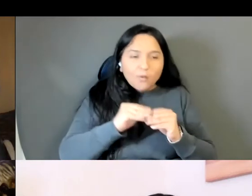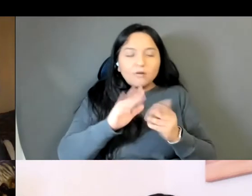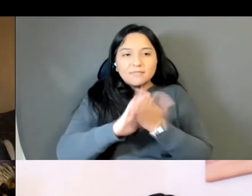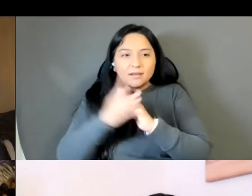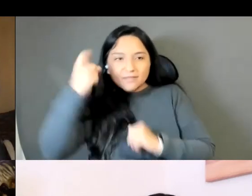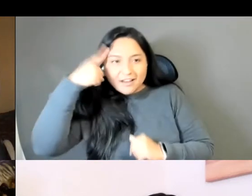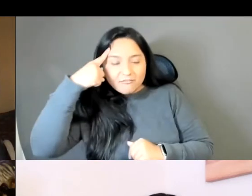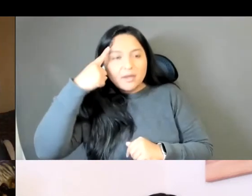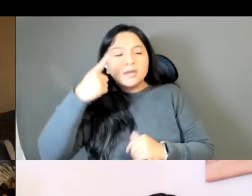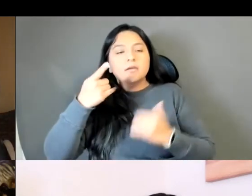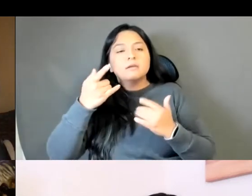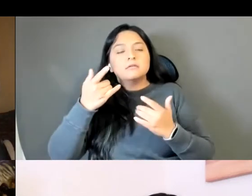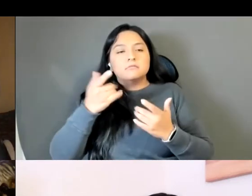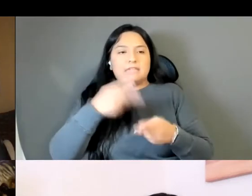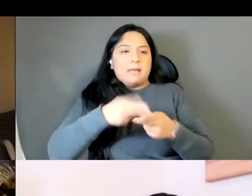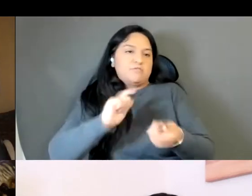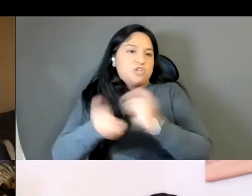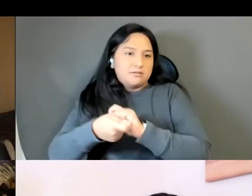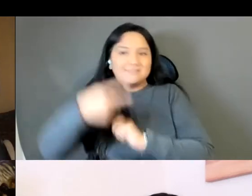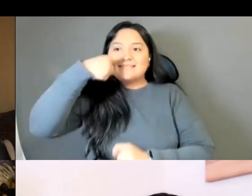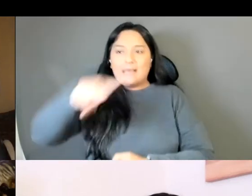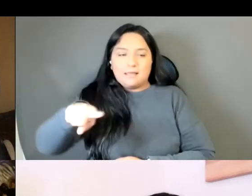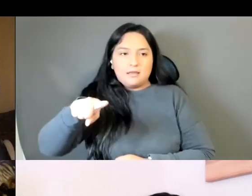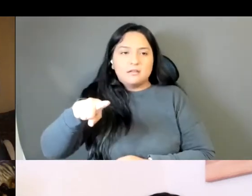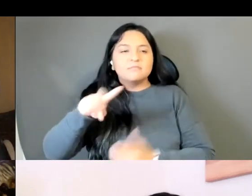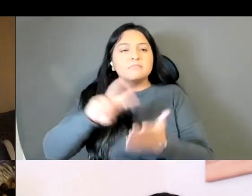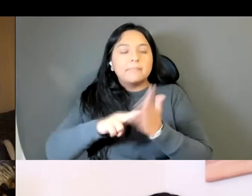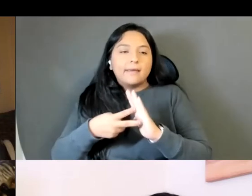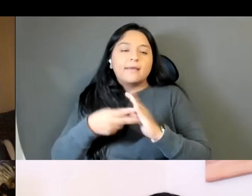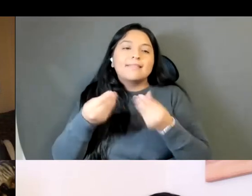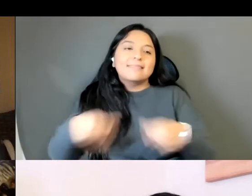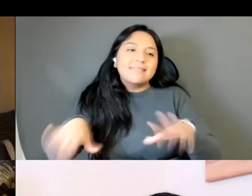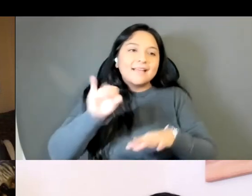At the same time that is also a hegemonic move because it nods towards the Thai people